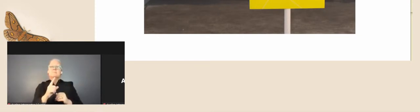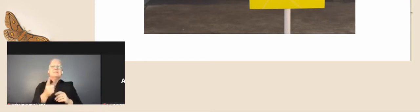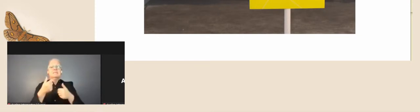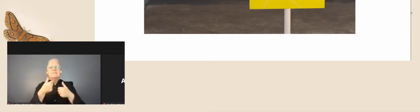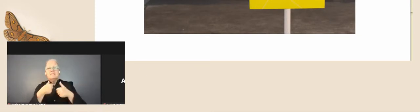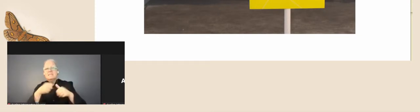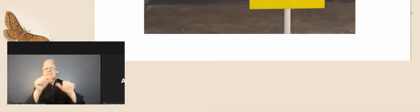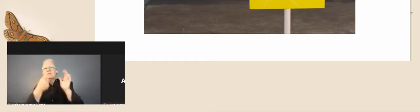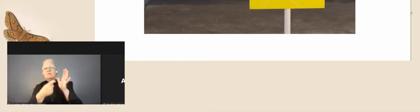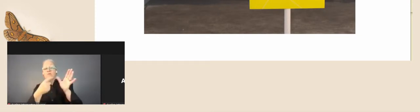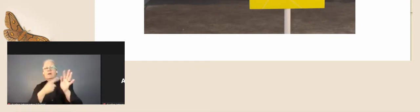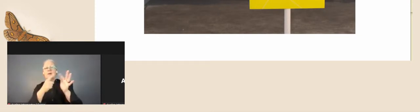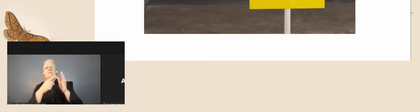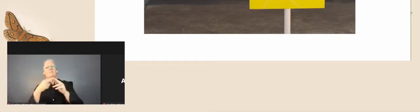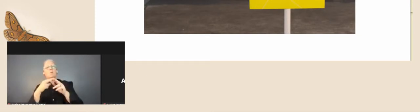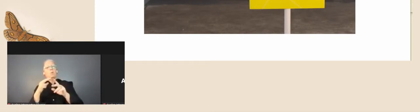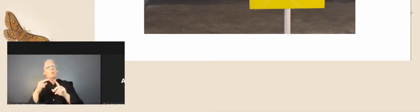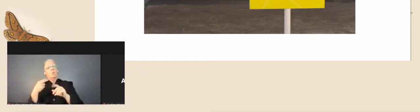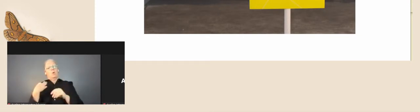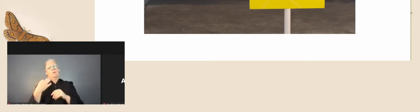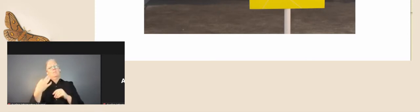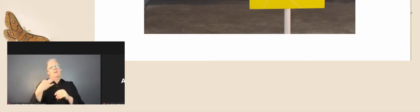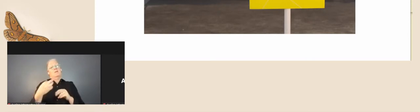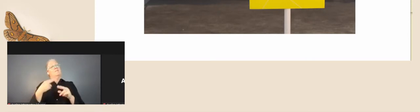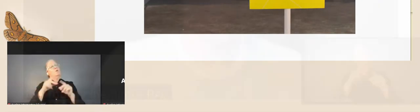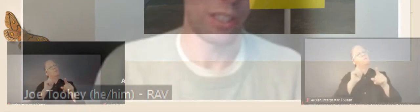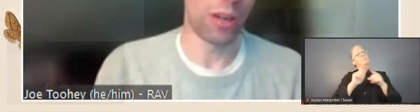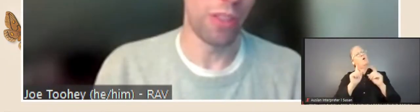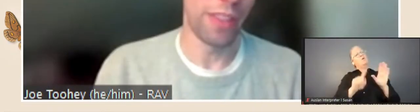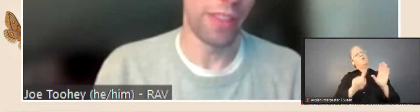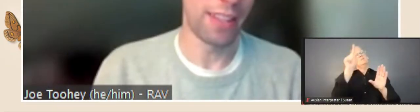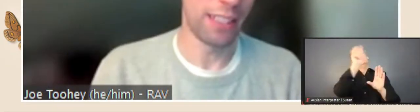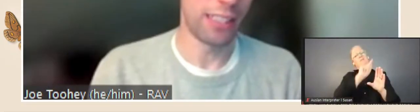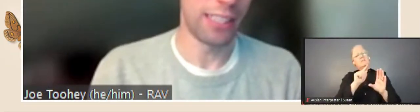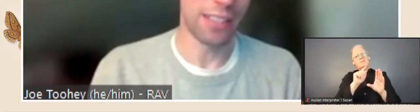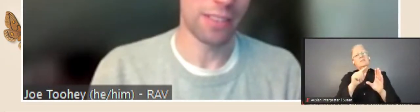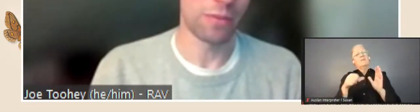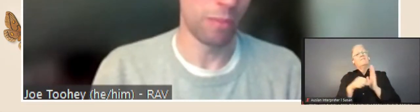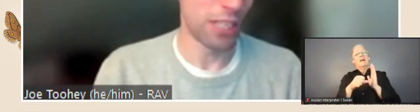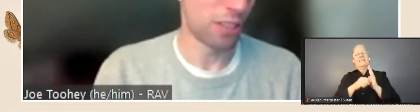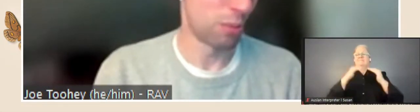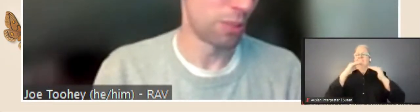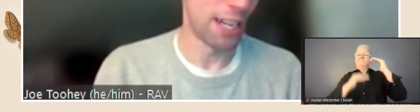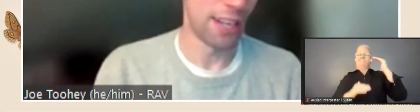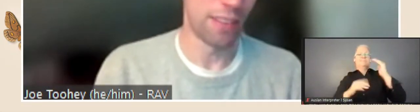for most statewide funding programs are much lower than that. The last informational data